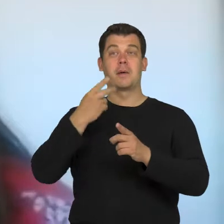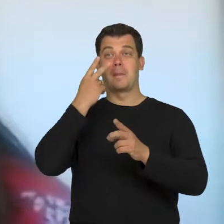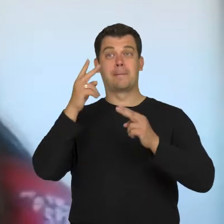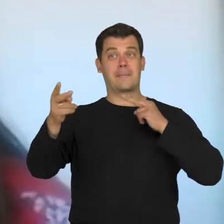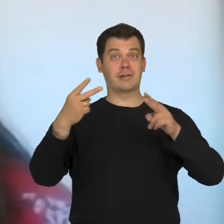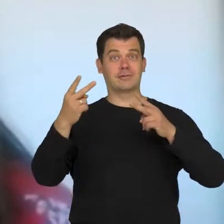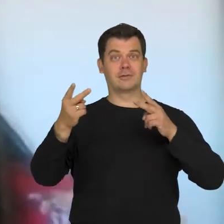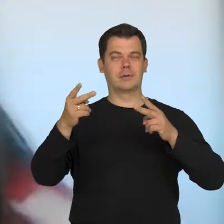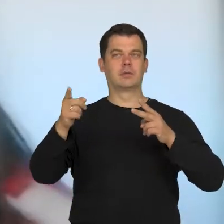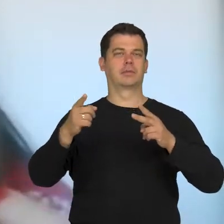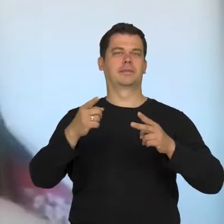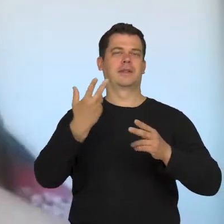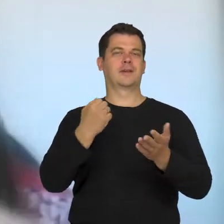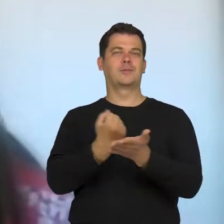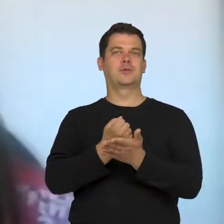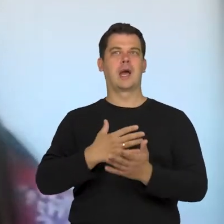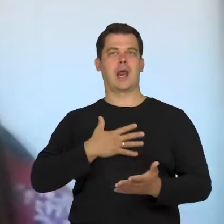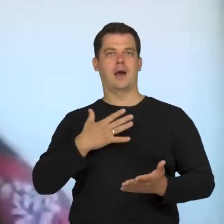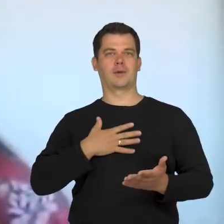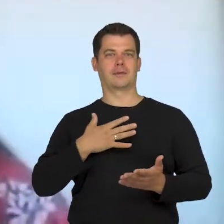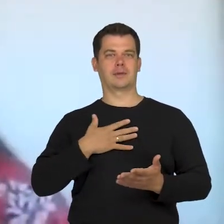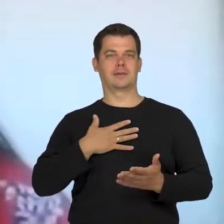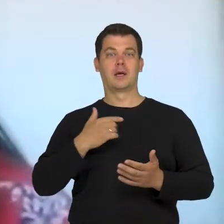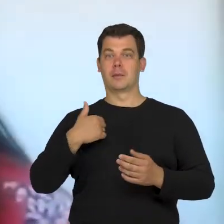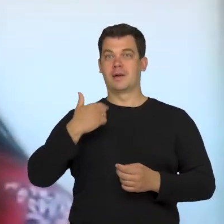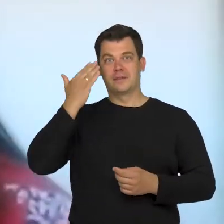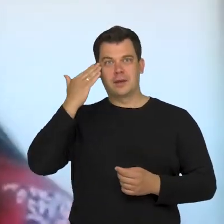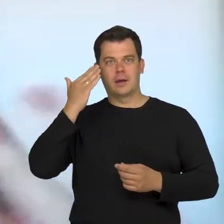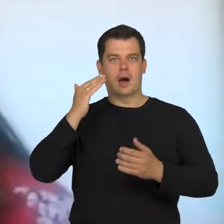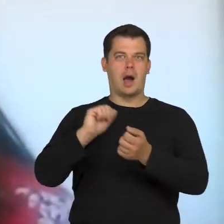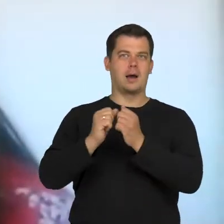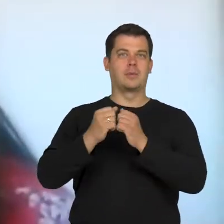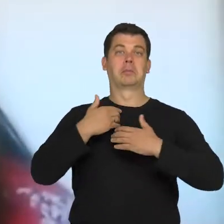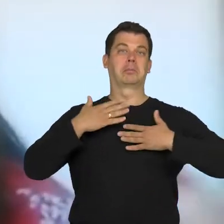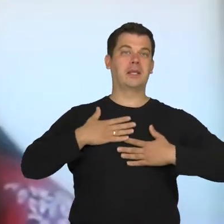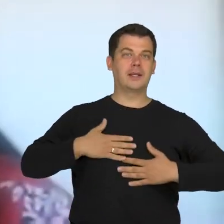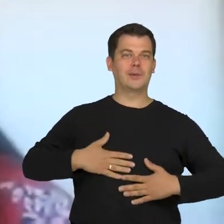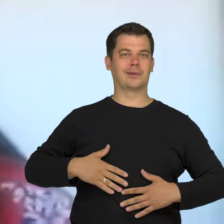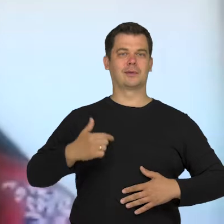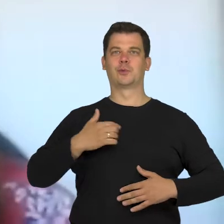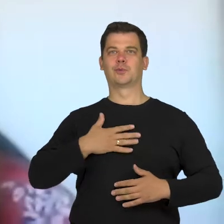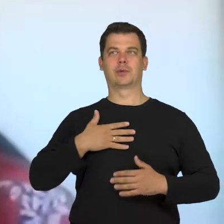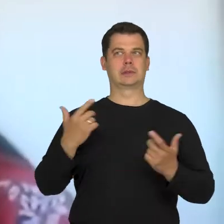allows us to not react, because we may not know how to react especially when we want to be nice, because we fear that someone